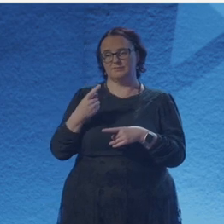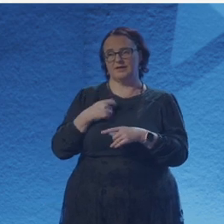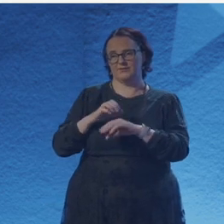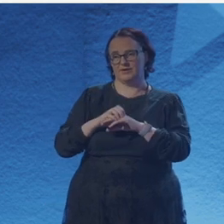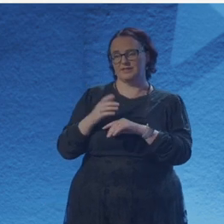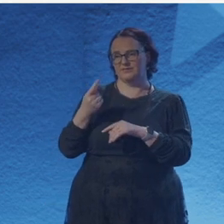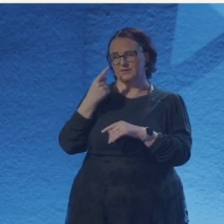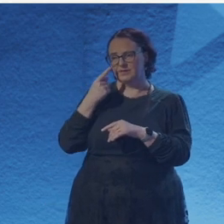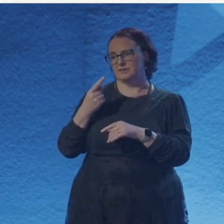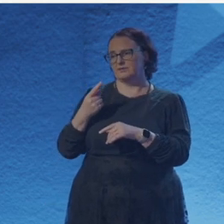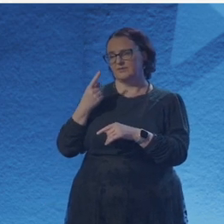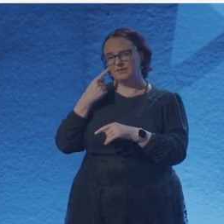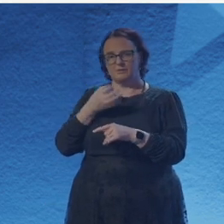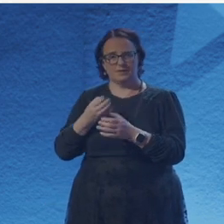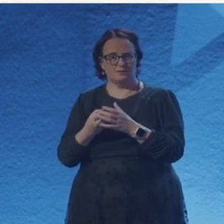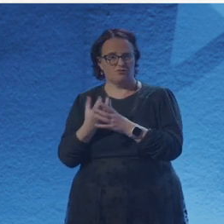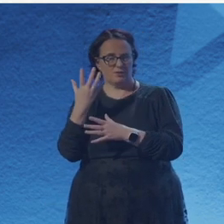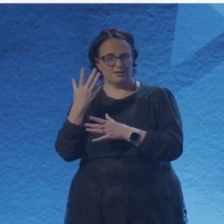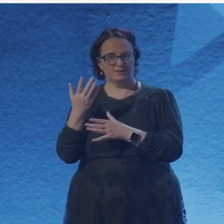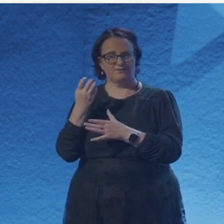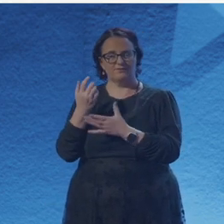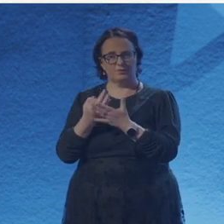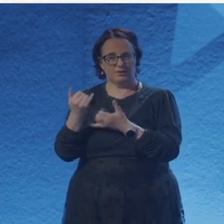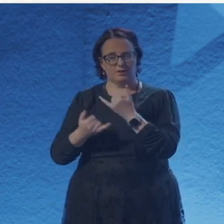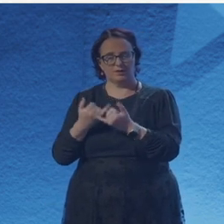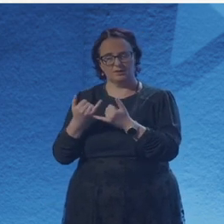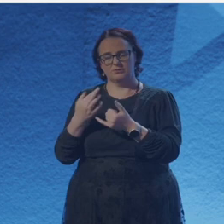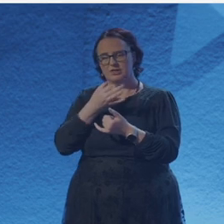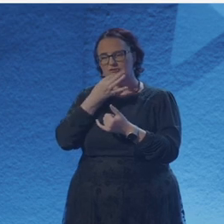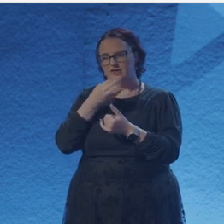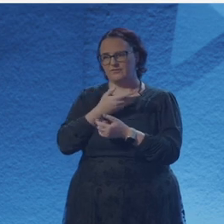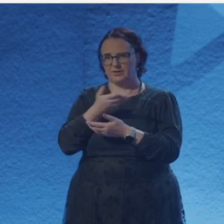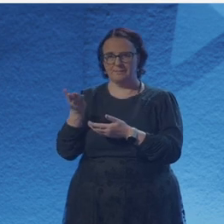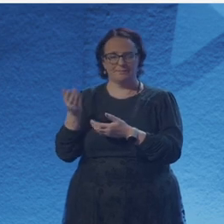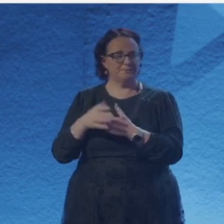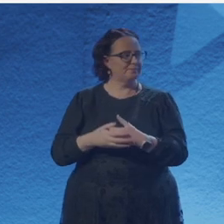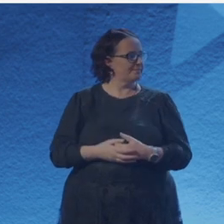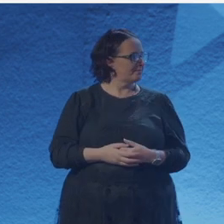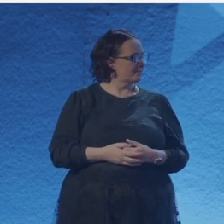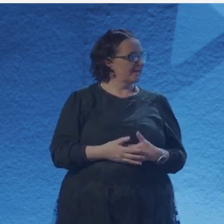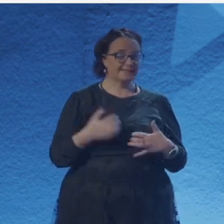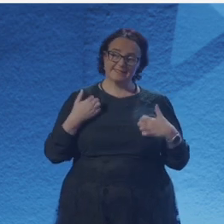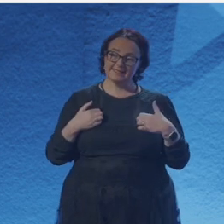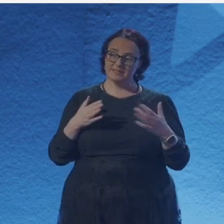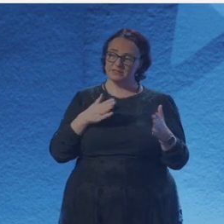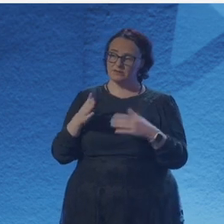I think the best thing you could do is really find creative outlets or just use that anger or passion or as a motivation. It's working